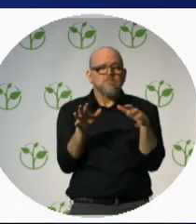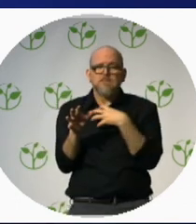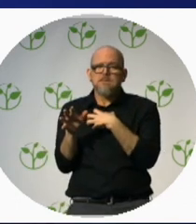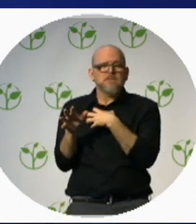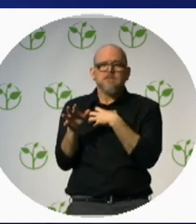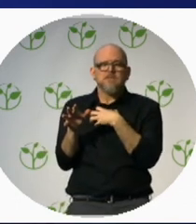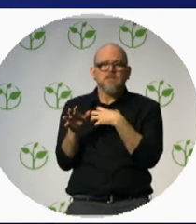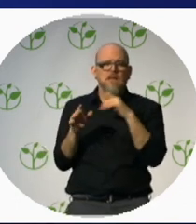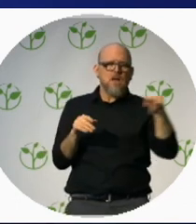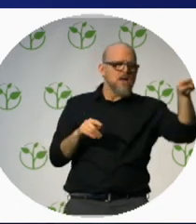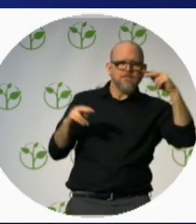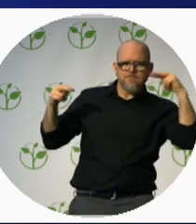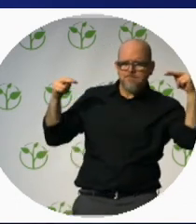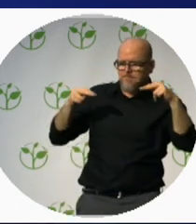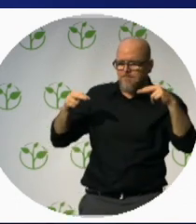him today.